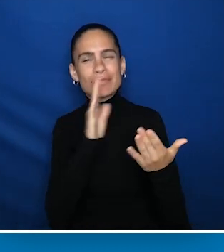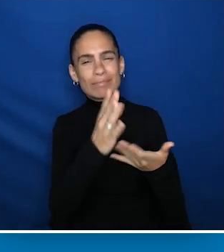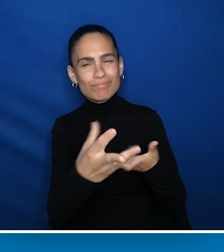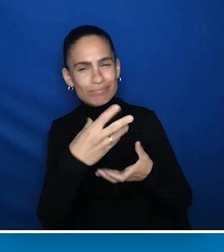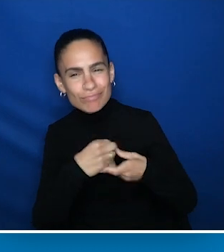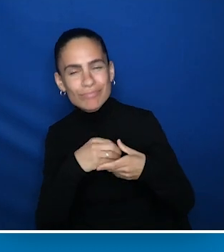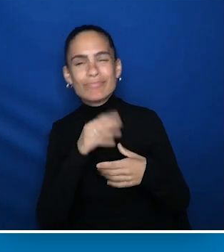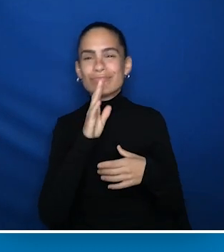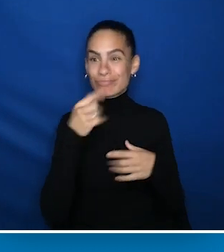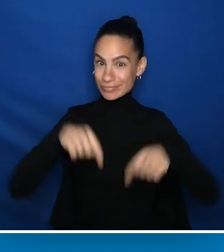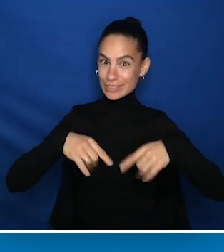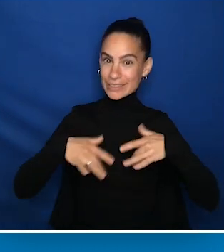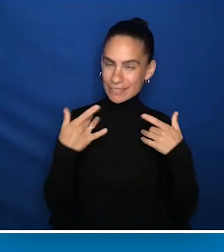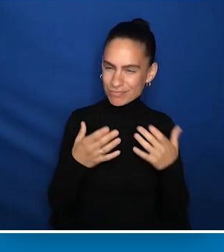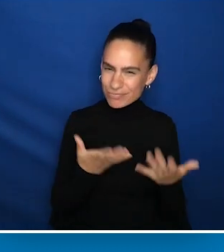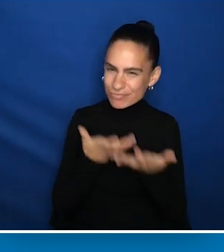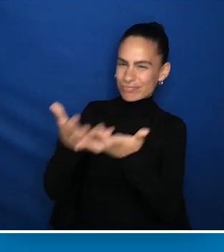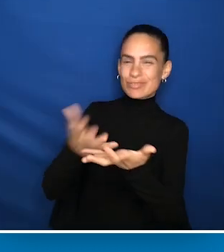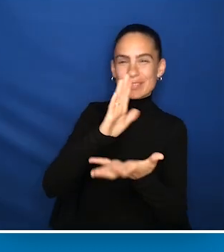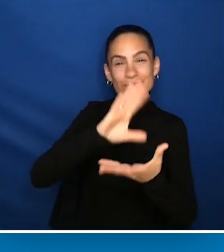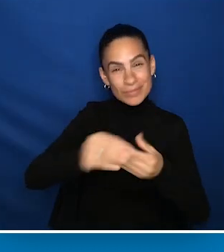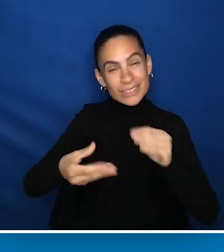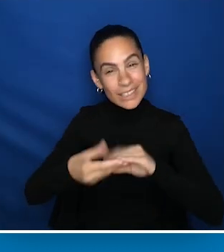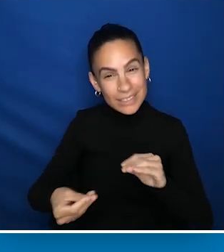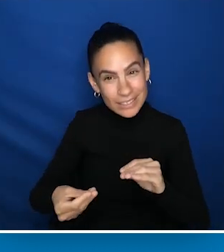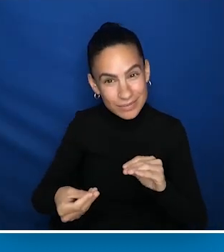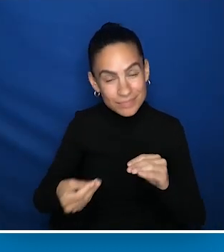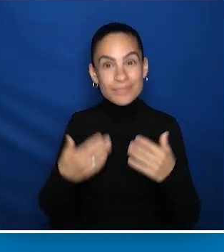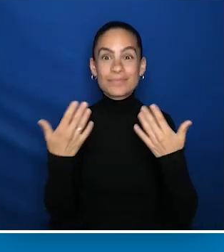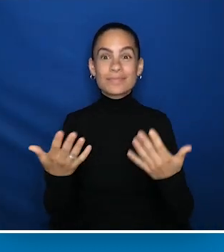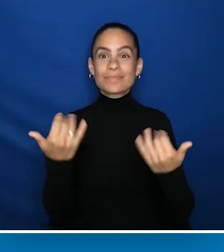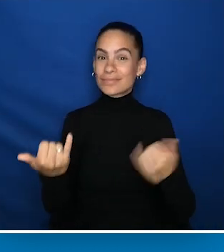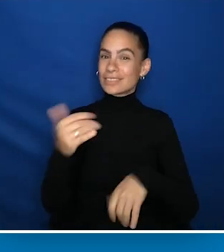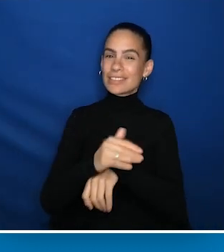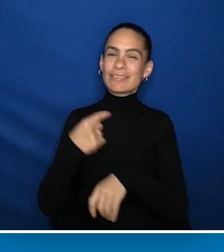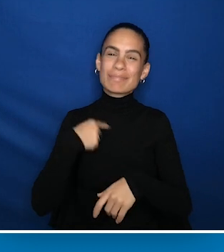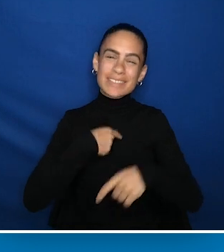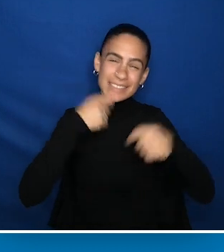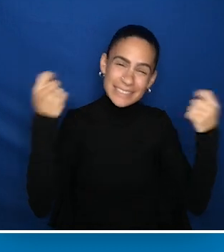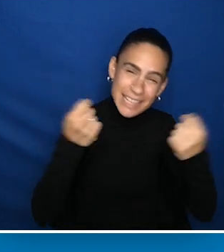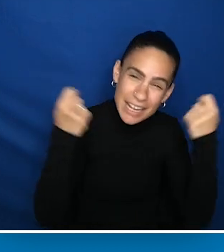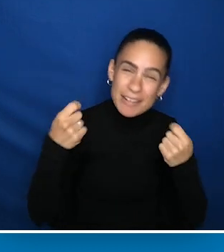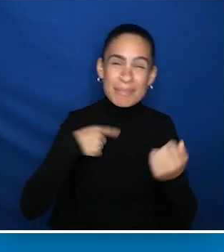and the gift of your storytelling. During tonight's program, we celebrated. We learned, and we laughed.